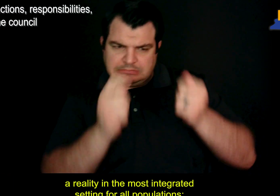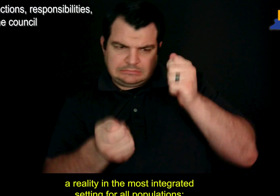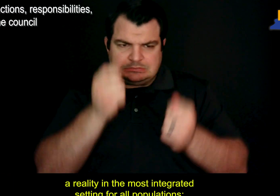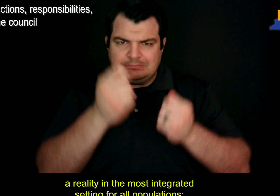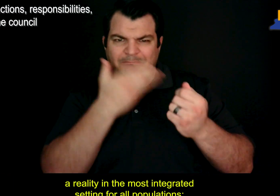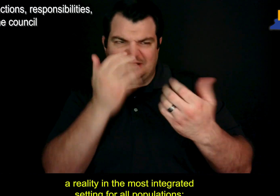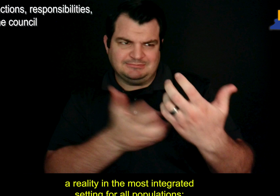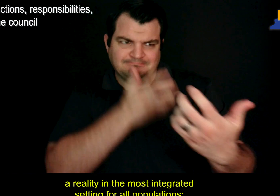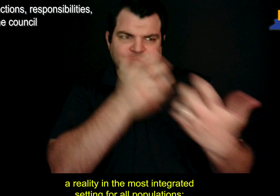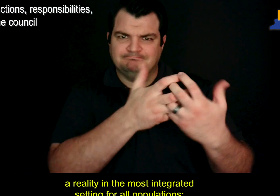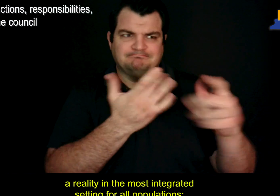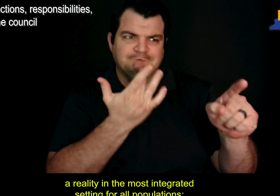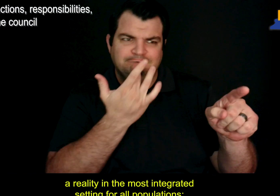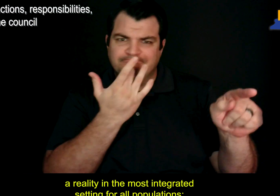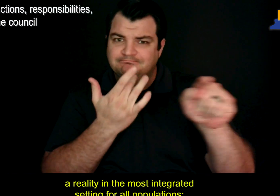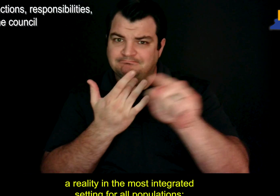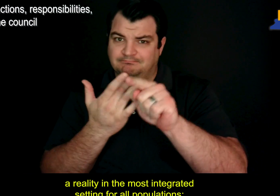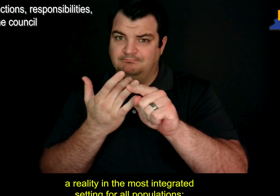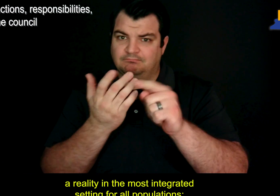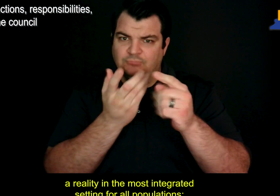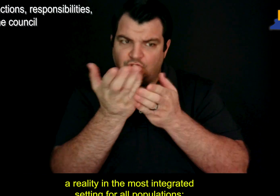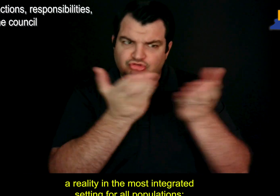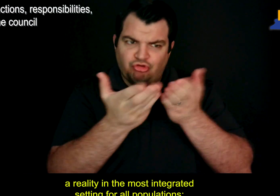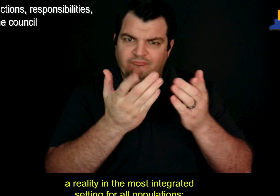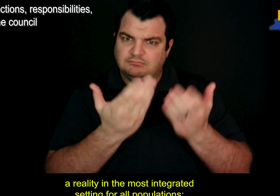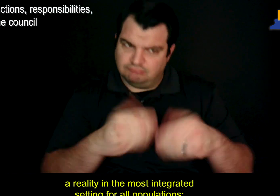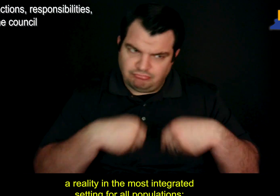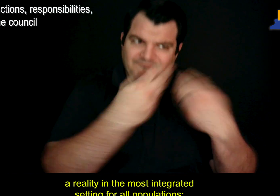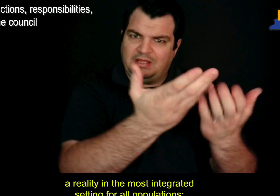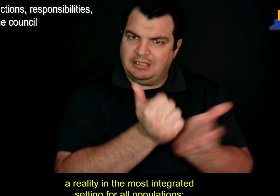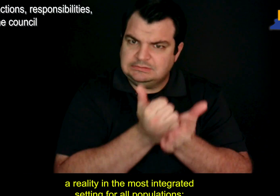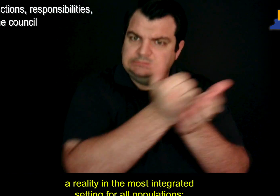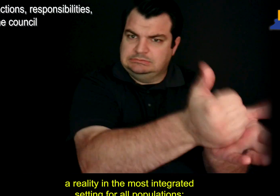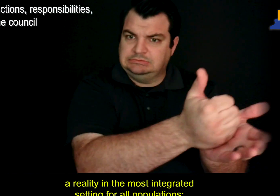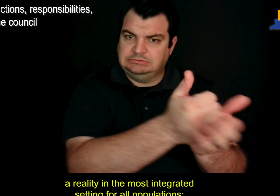a reality in the most integrated setting for all populations;